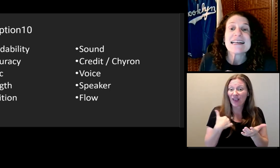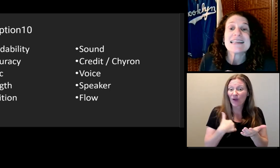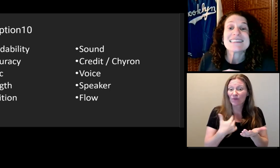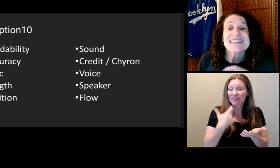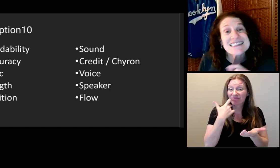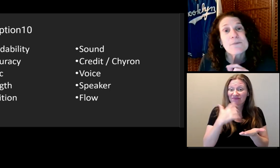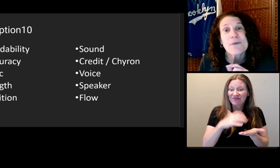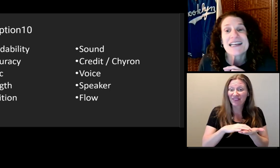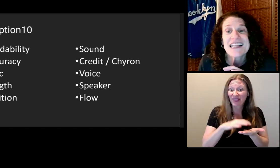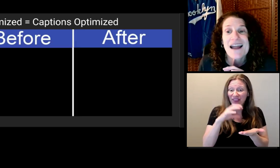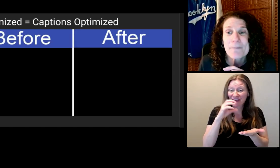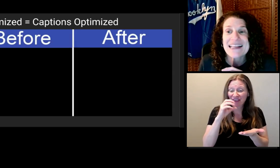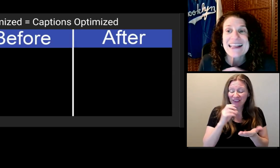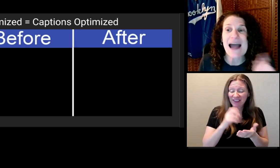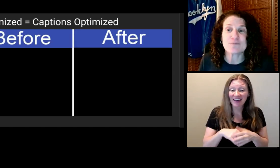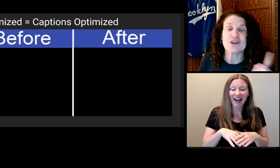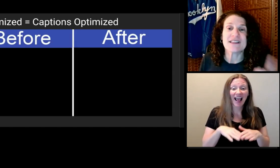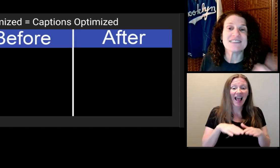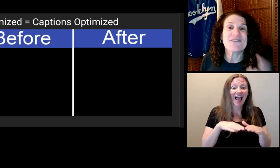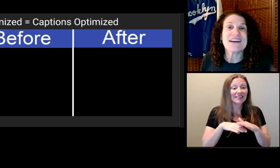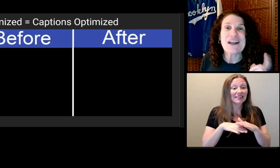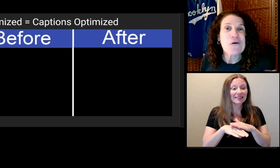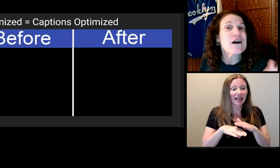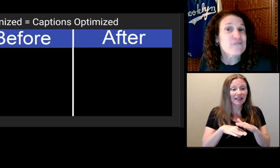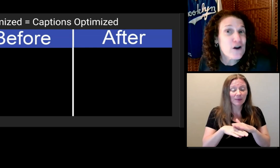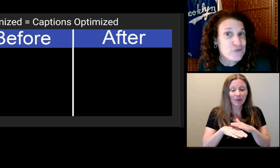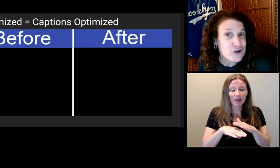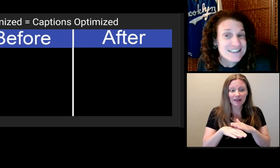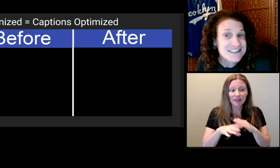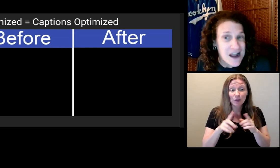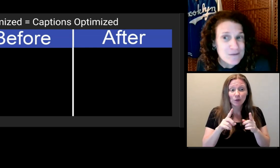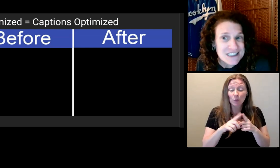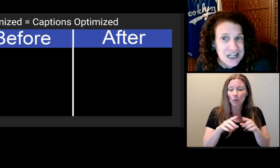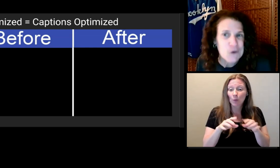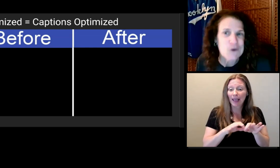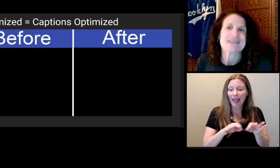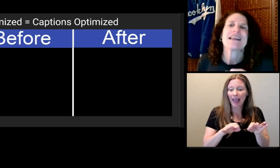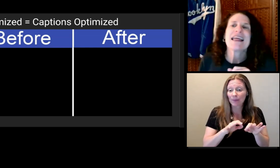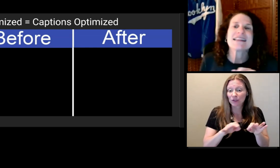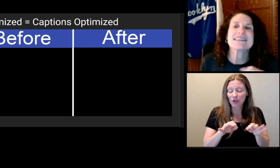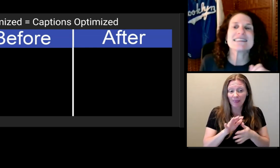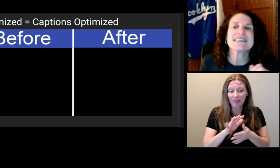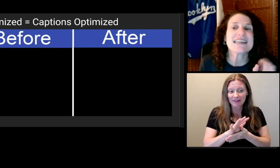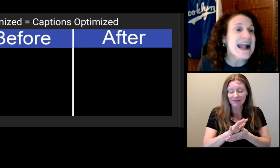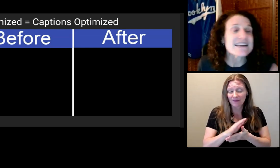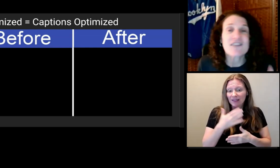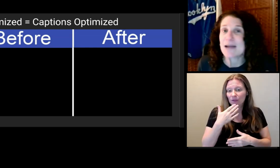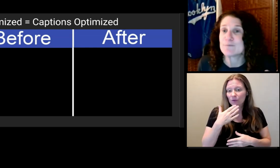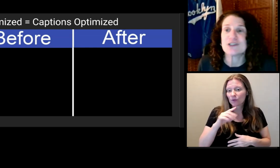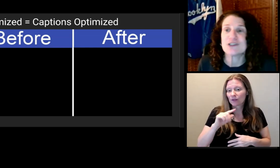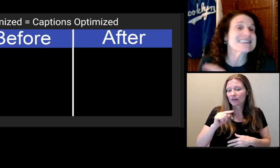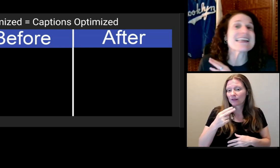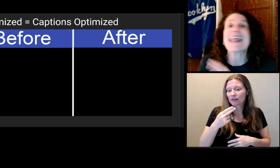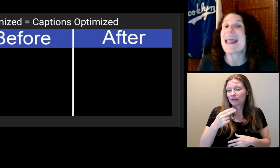And when an accessibility company captions these videos like Thomas Logan, this is the